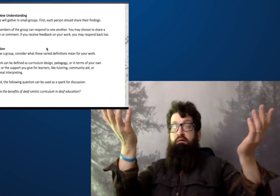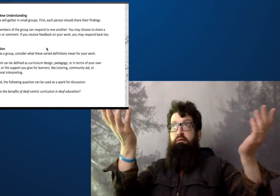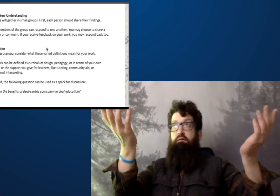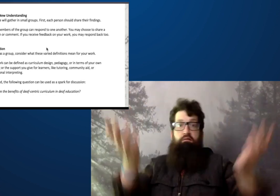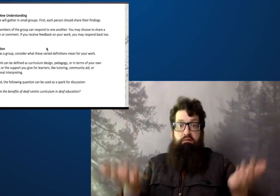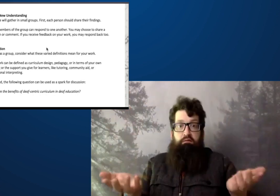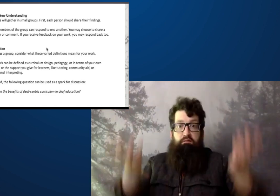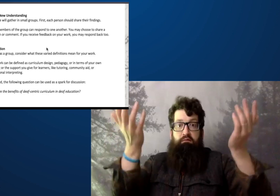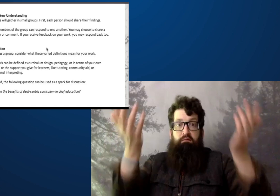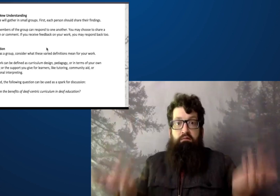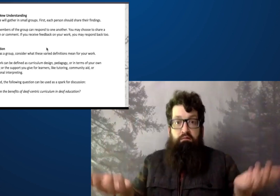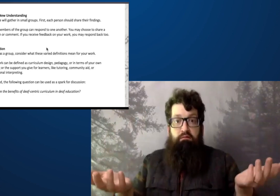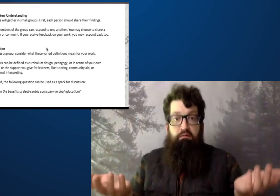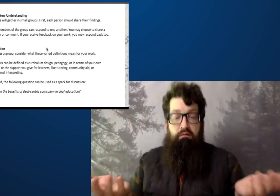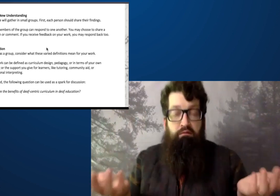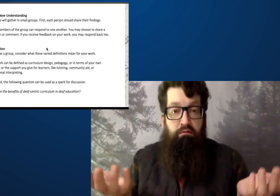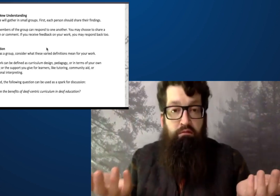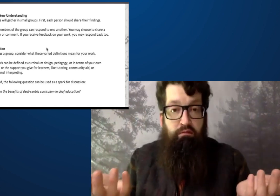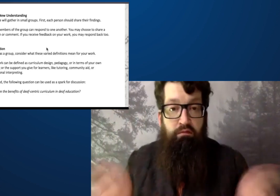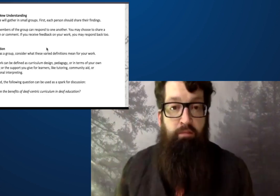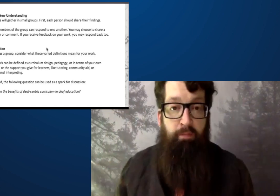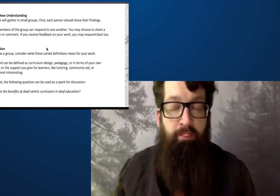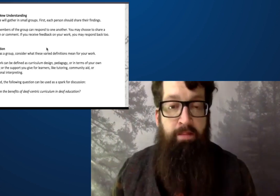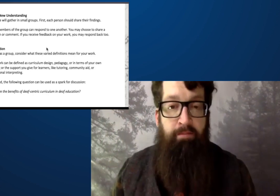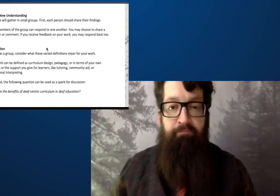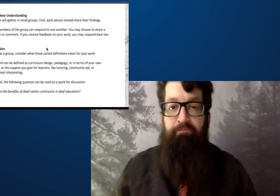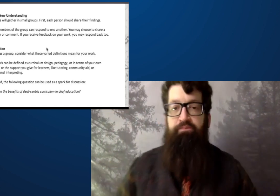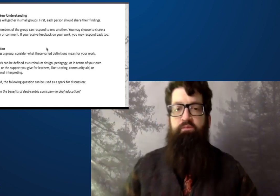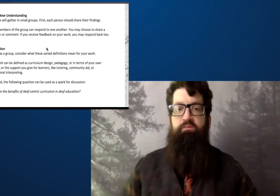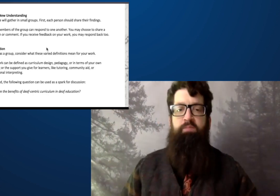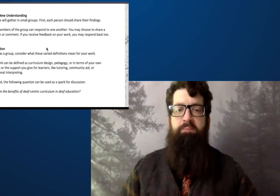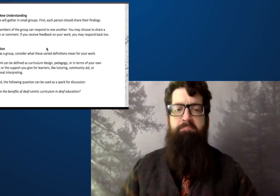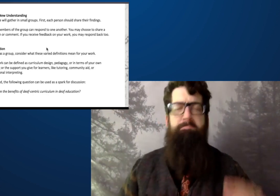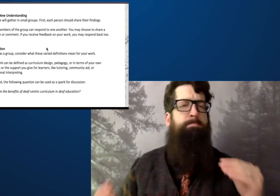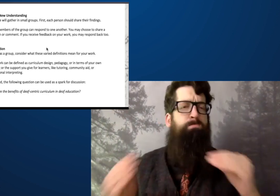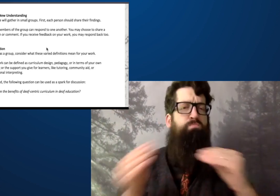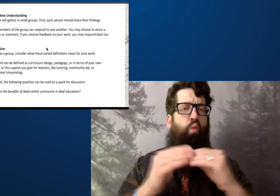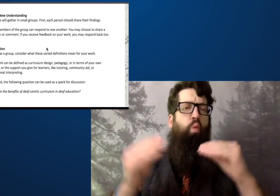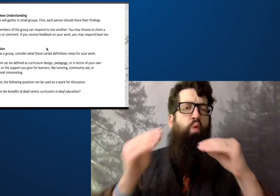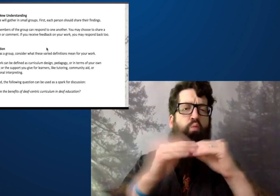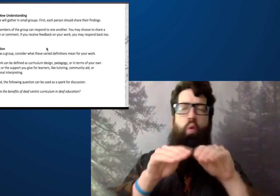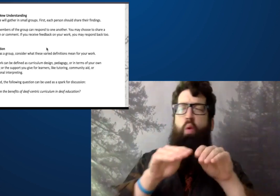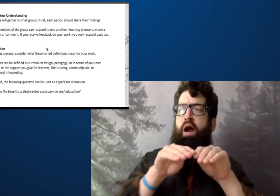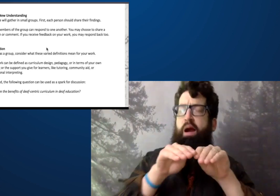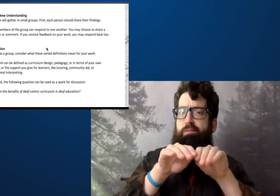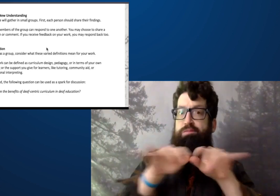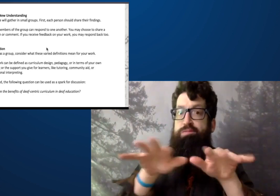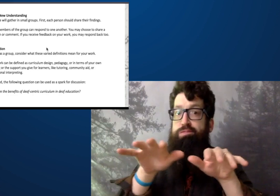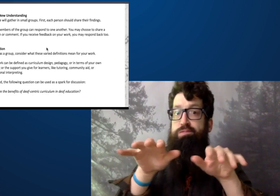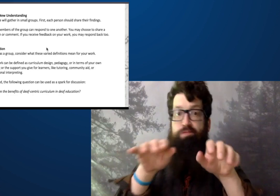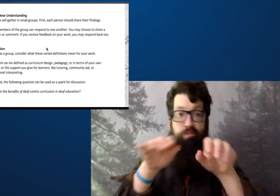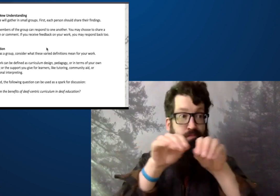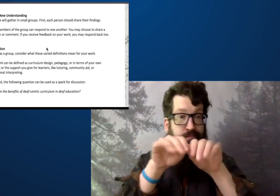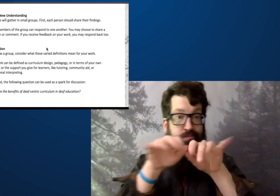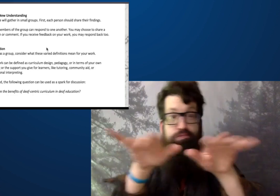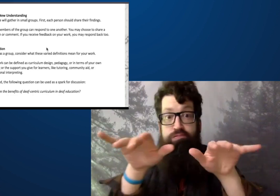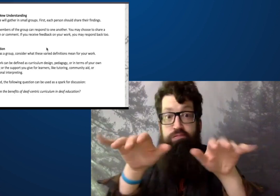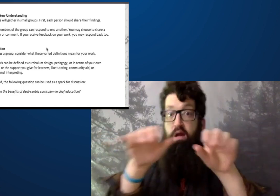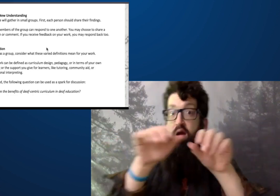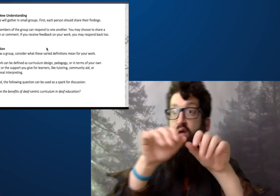I mean, there's an enormous body of information out there that is now missing a huge part for that state.